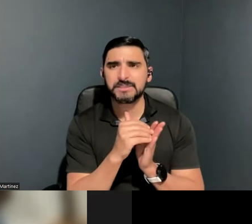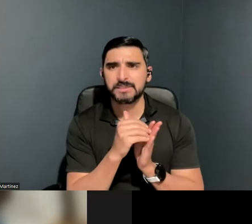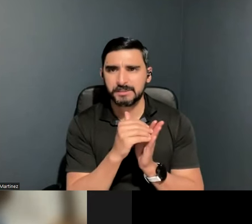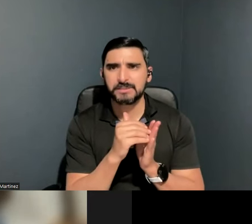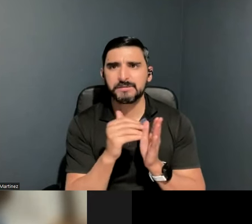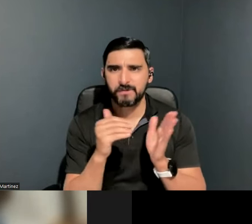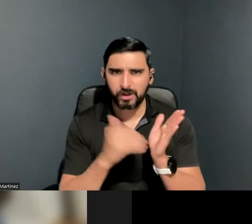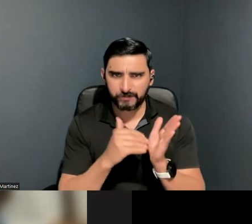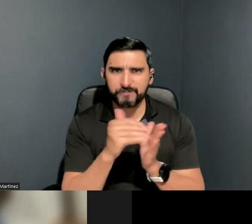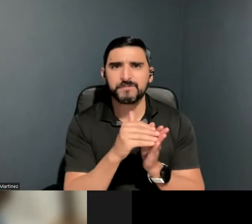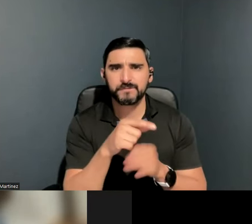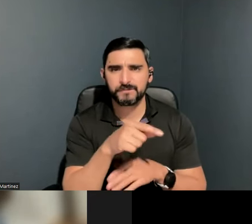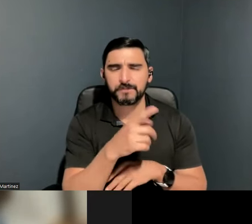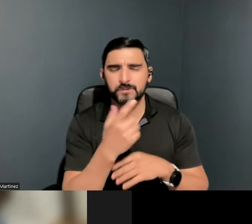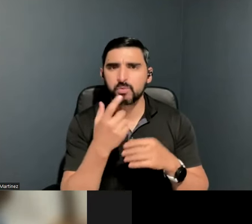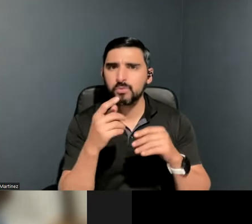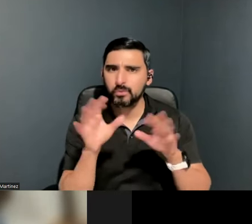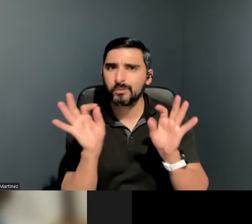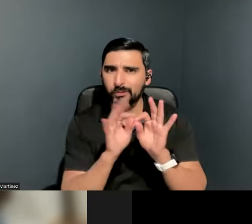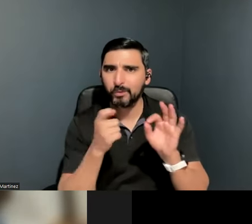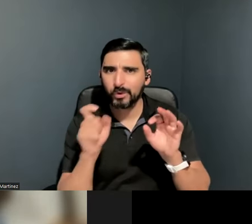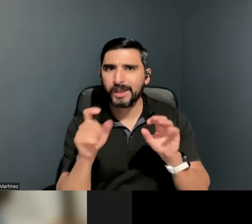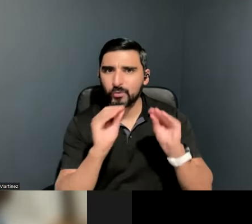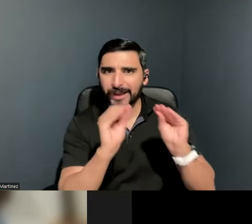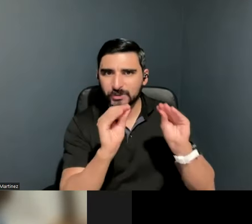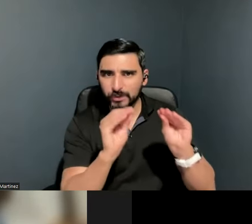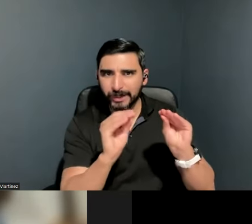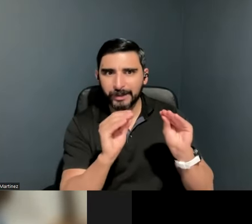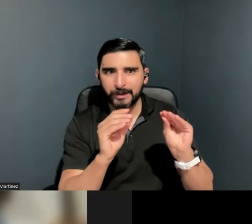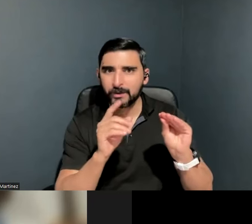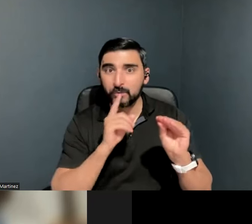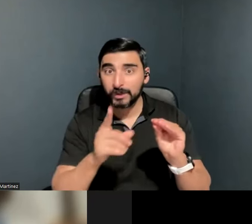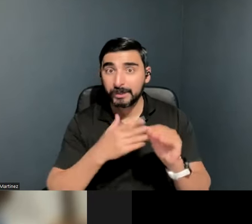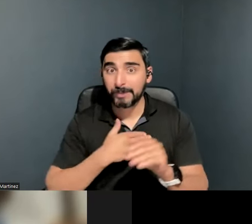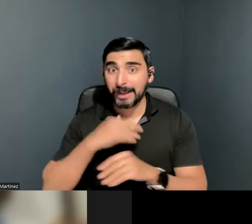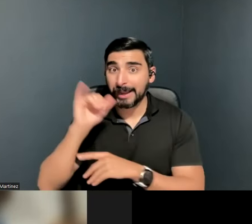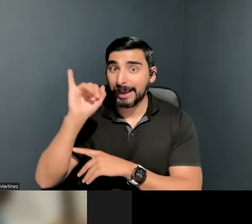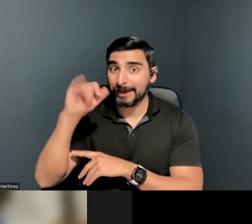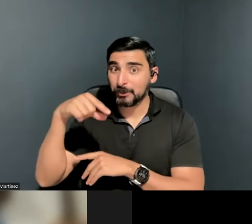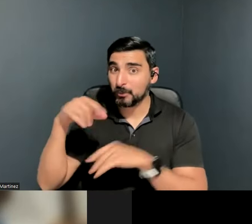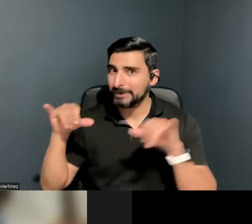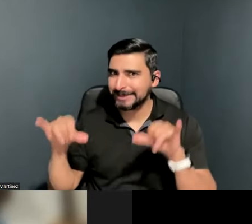of where you have to educate people that it did not knock IQ points off of me. A lot of stuff is